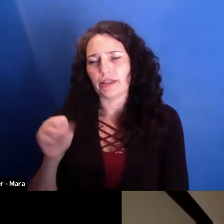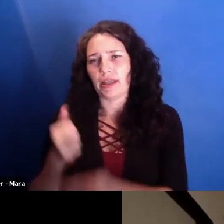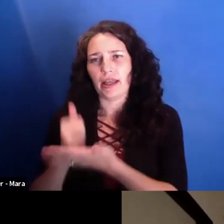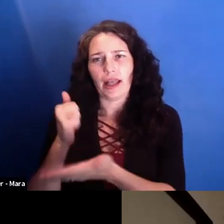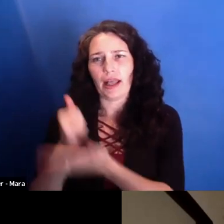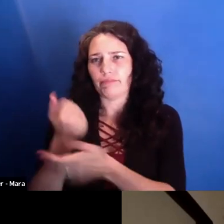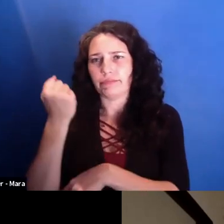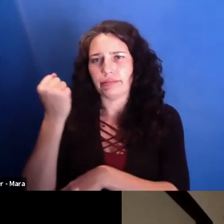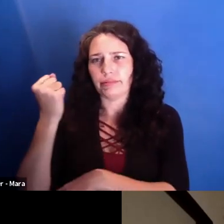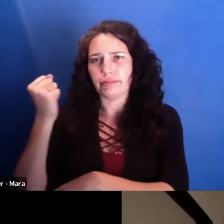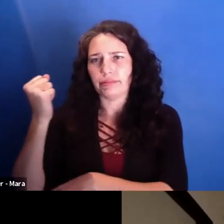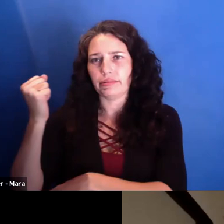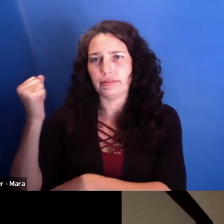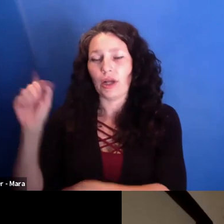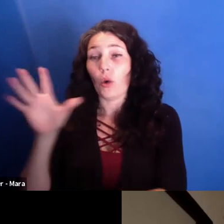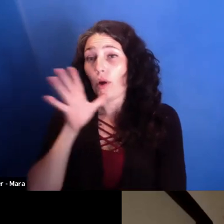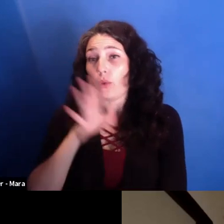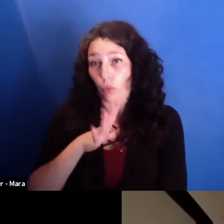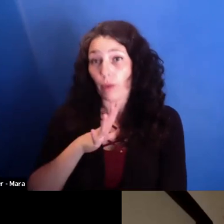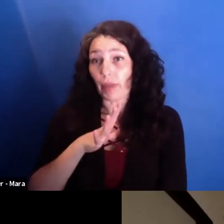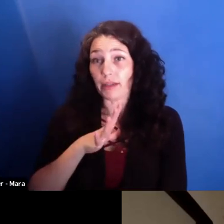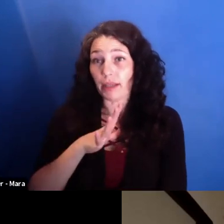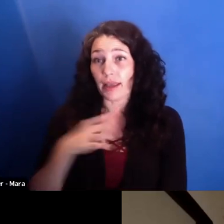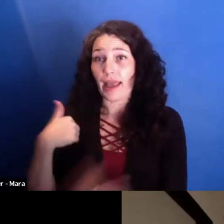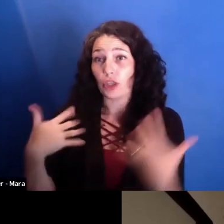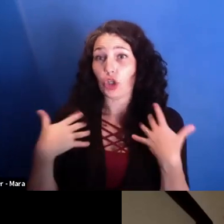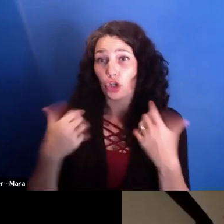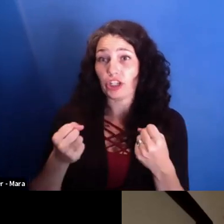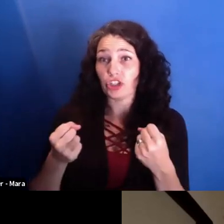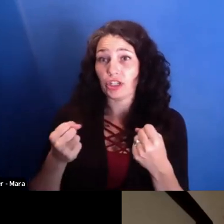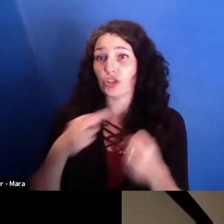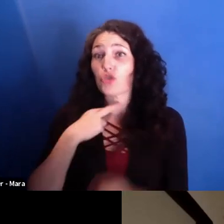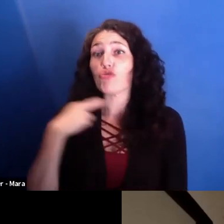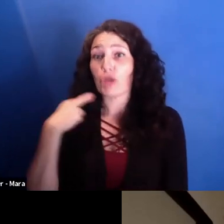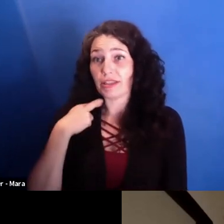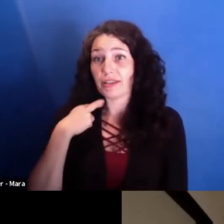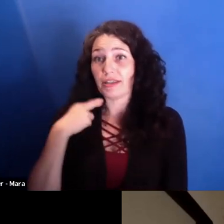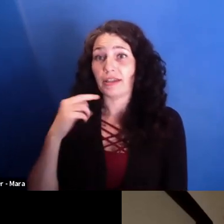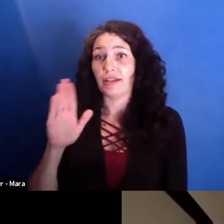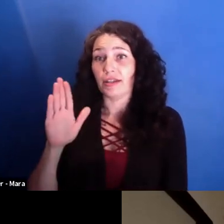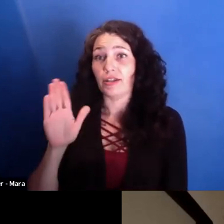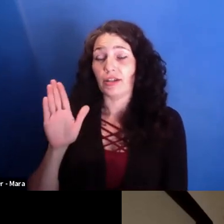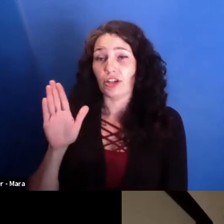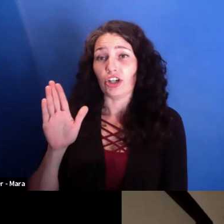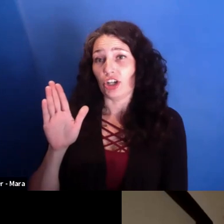And here, she really risked to go to the journalists, reveal the bacteria thing about the deaths in hospitals.